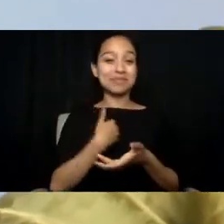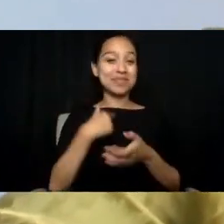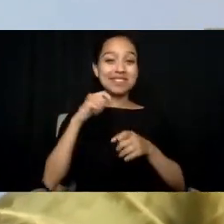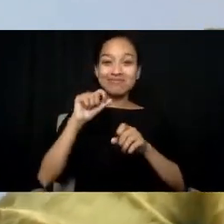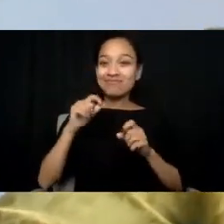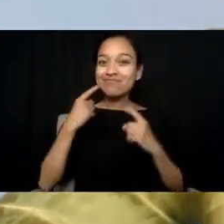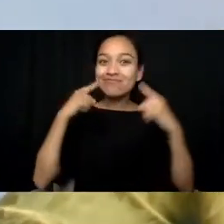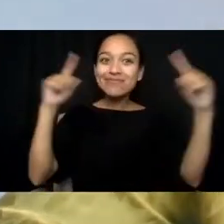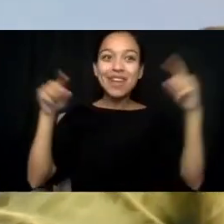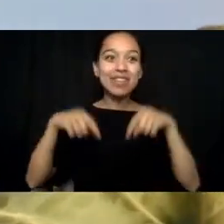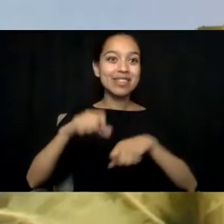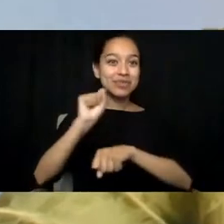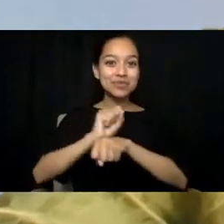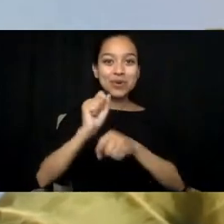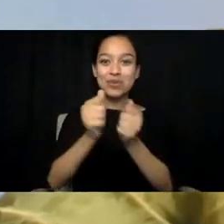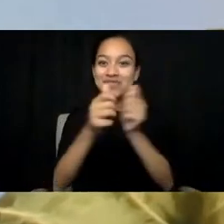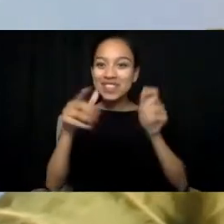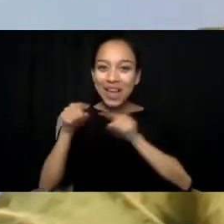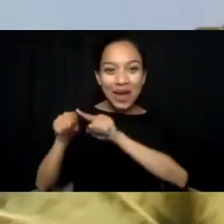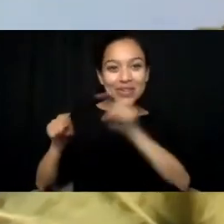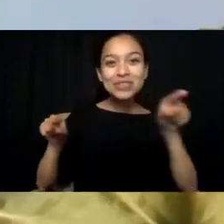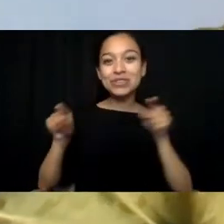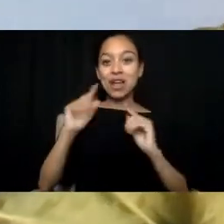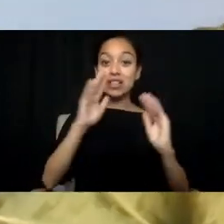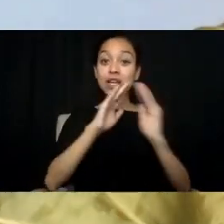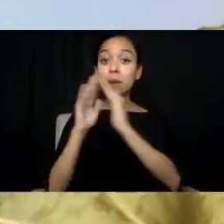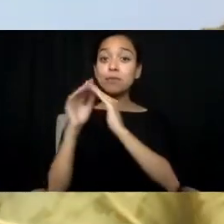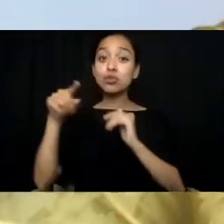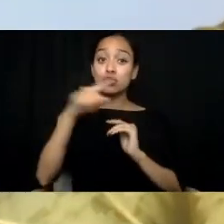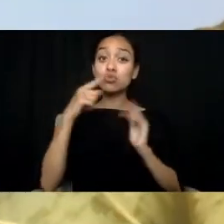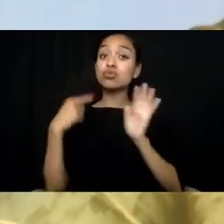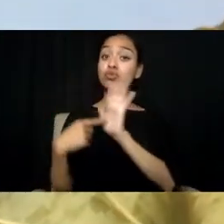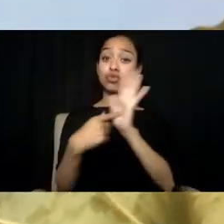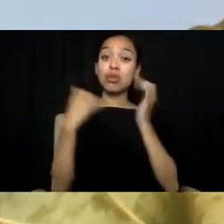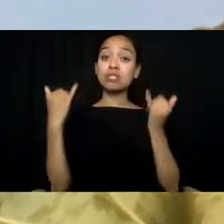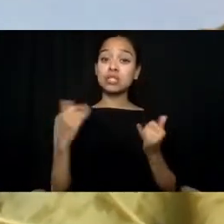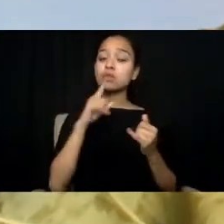And the community you demonstrated today is what I believe is really necessary to get 988 right,